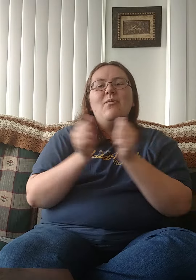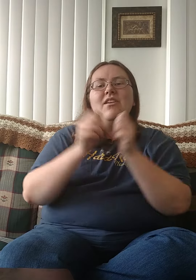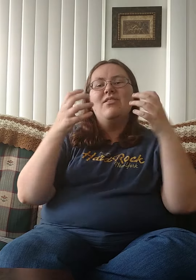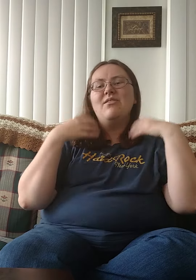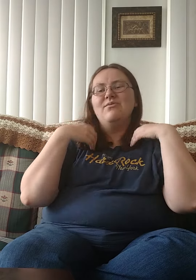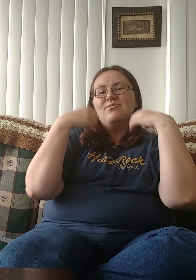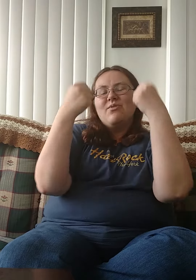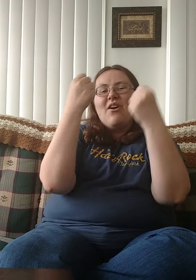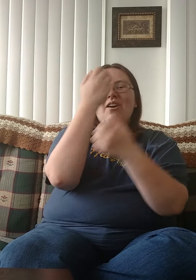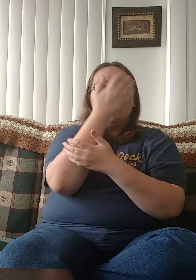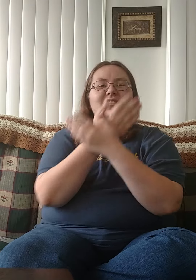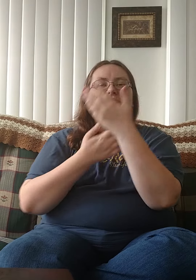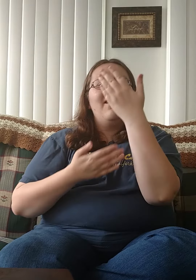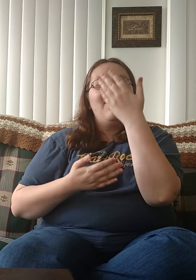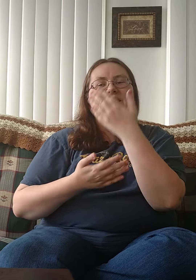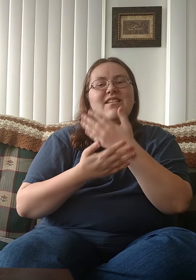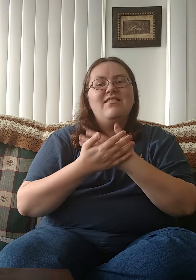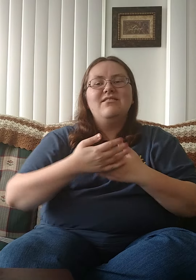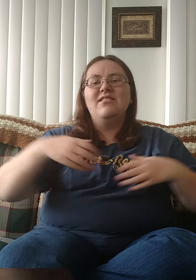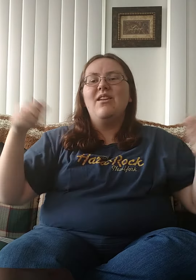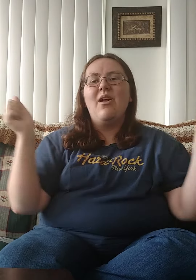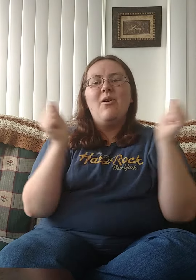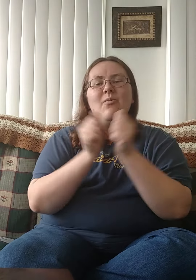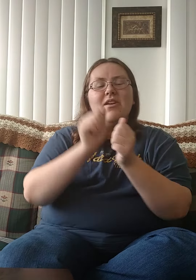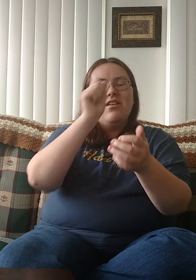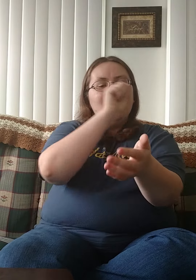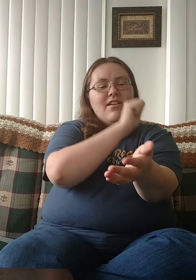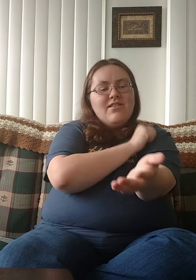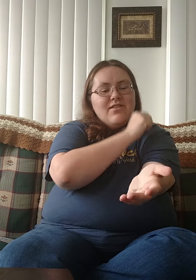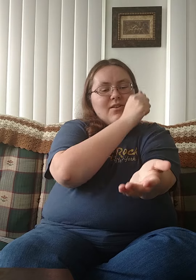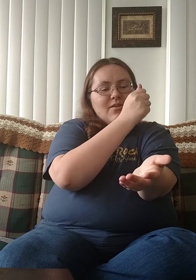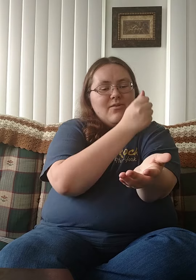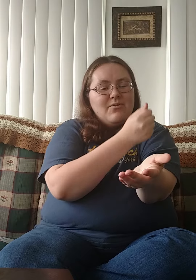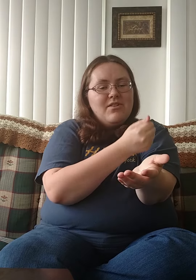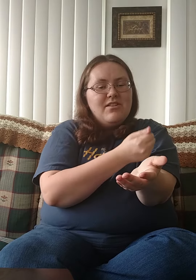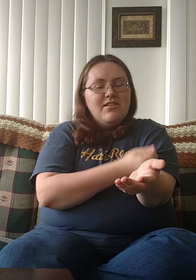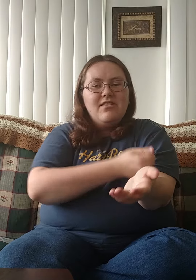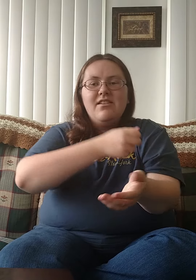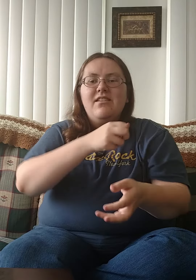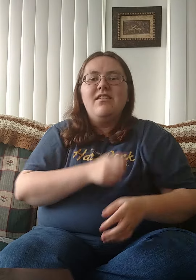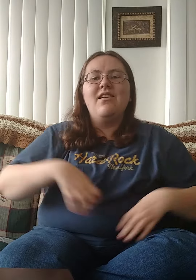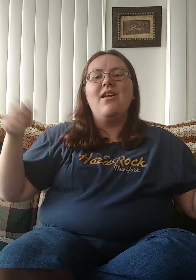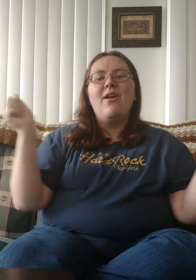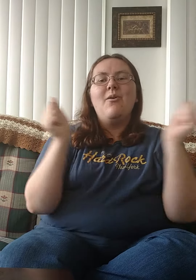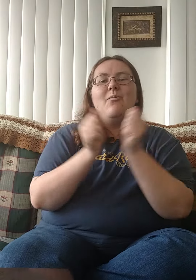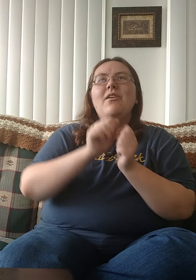With a strong hand With authority